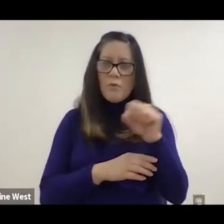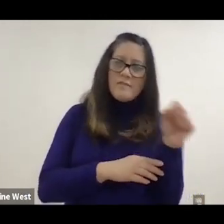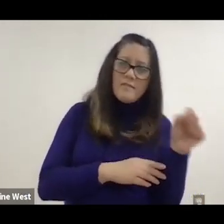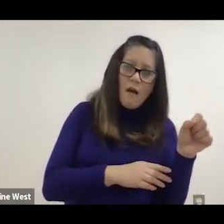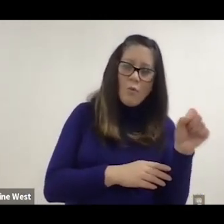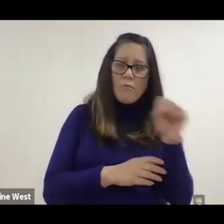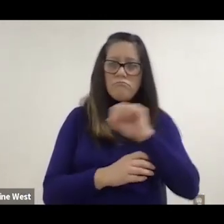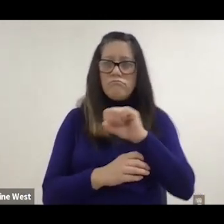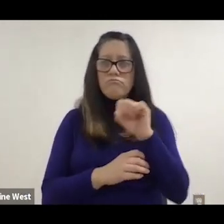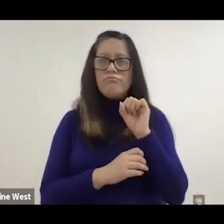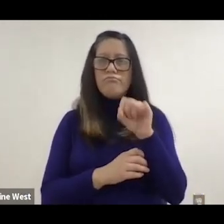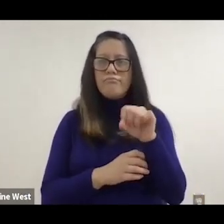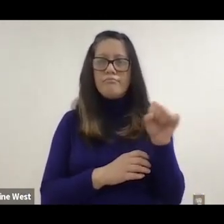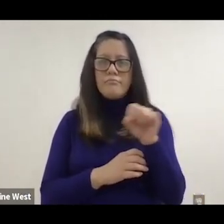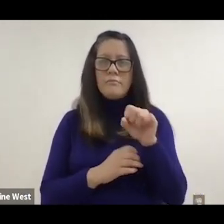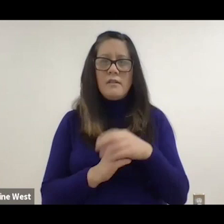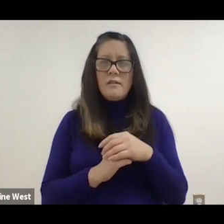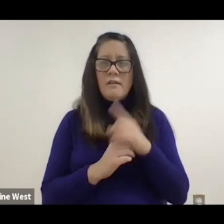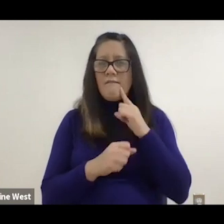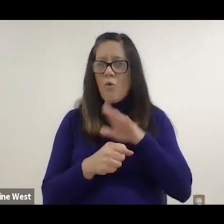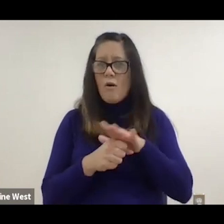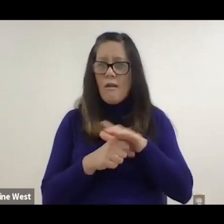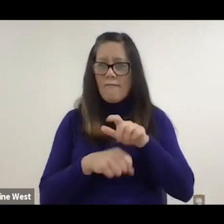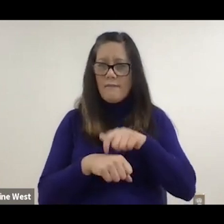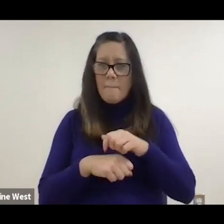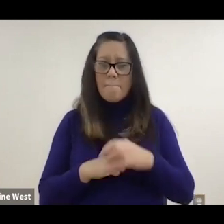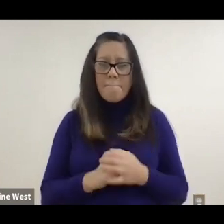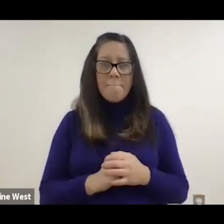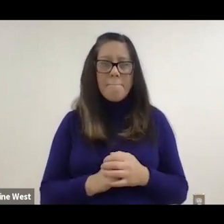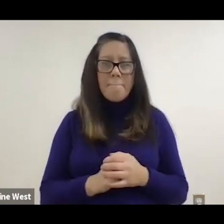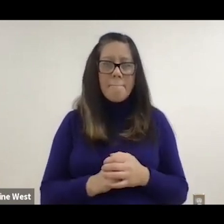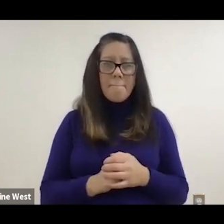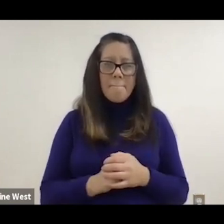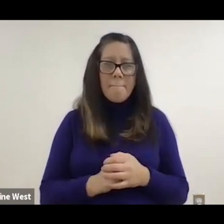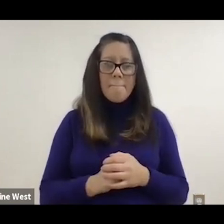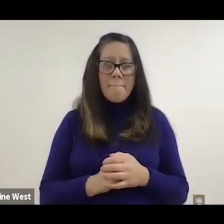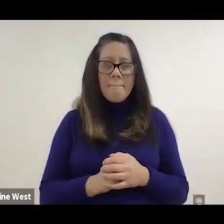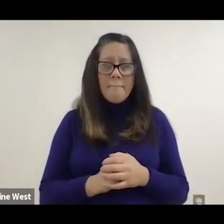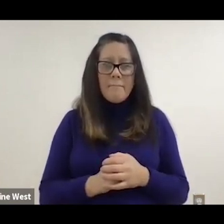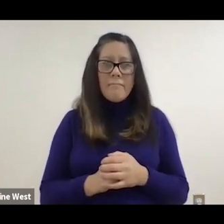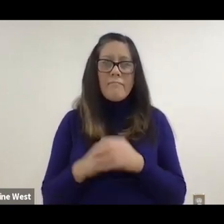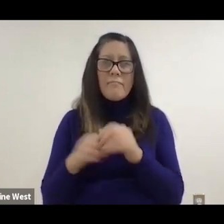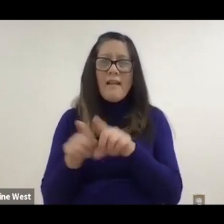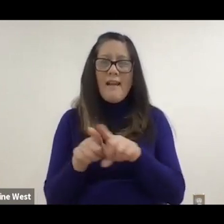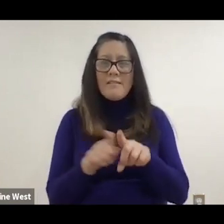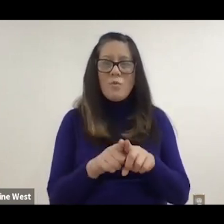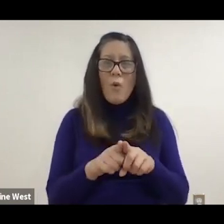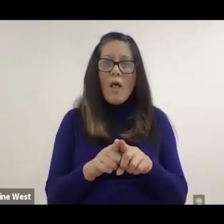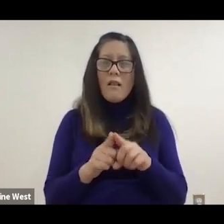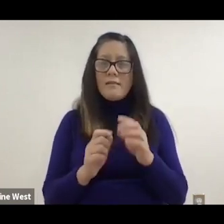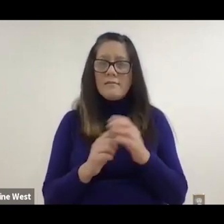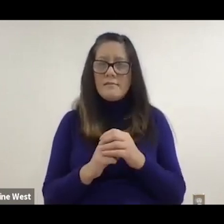For a sufficient time that will actually not sufficient. Duration as well as sufficient,